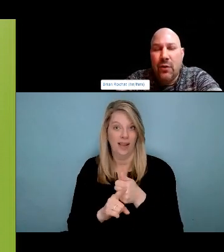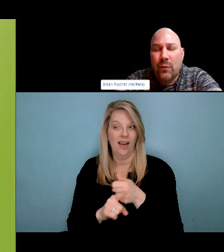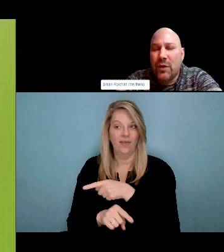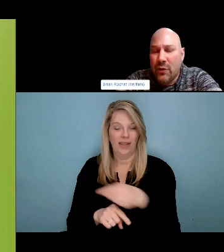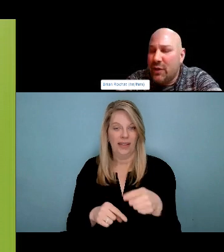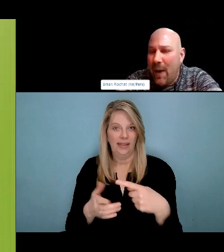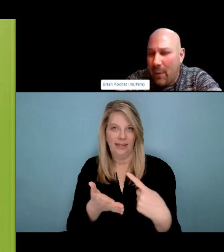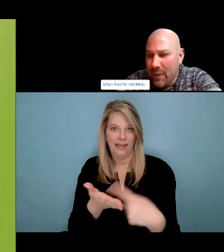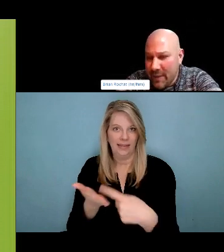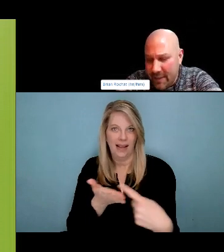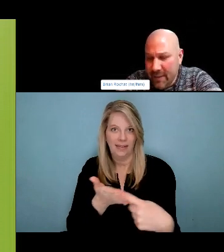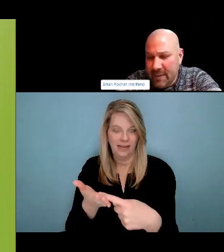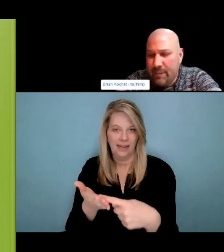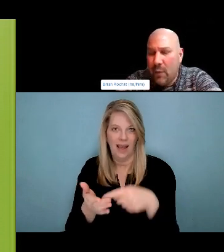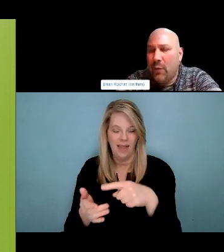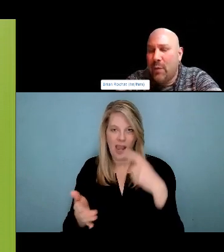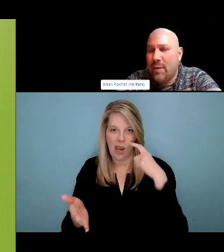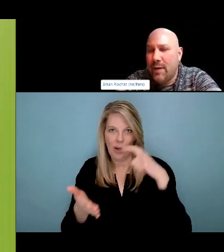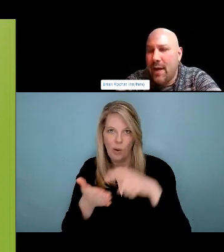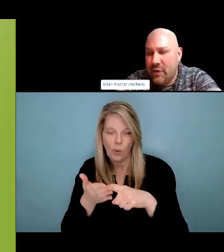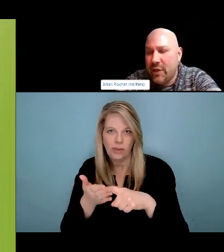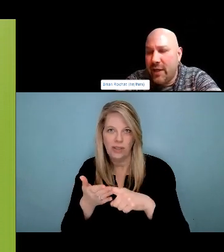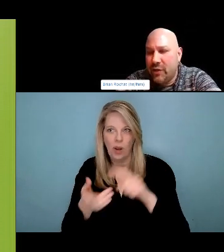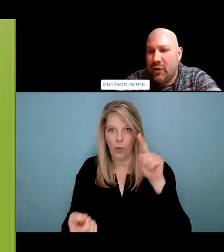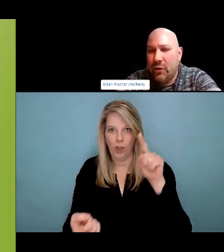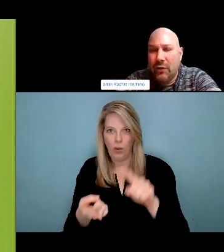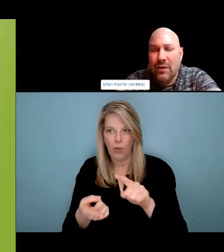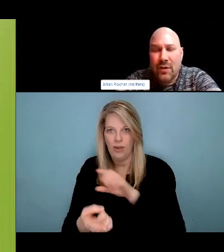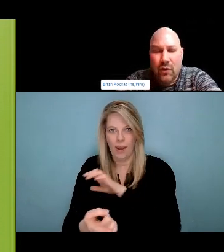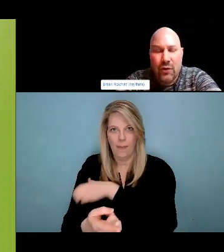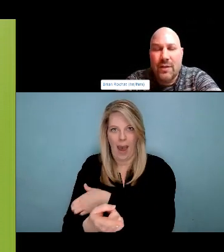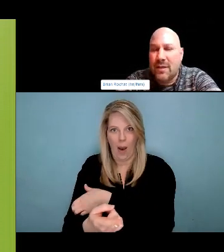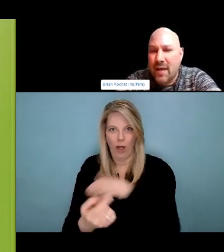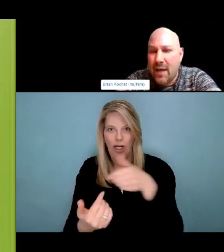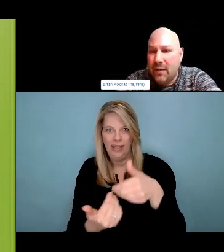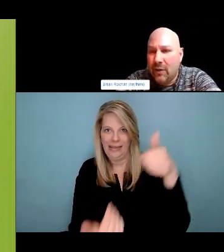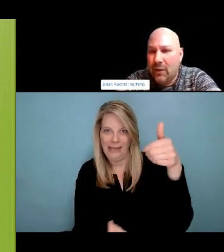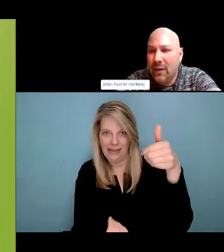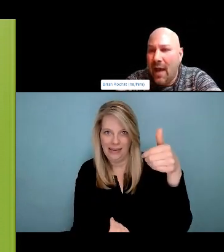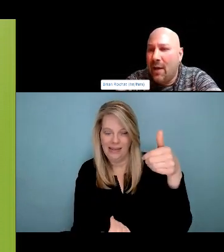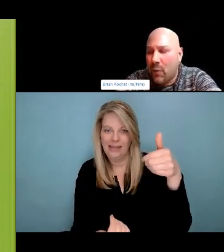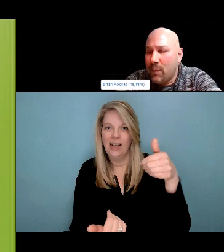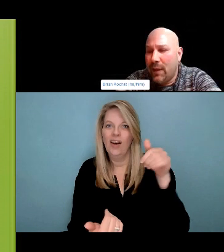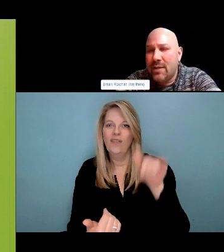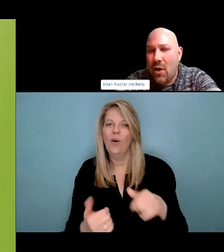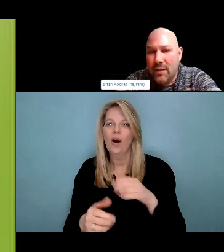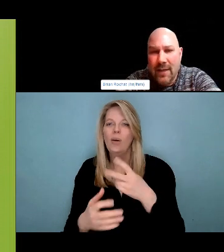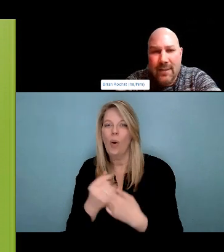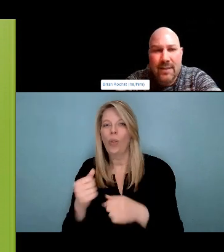You're going to go on the rocks and go by the water. I've been taking these last few